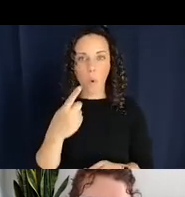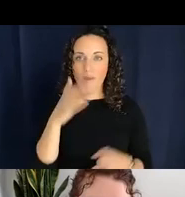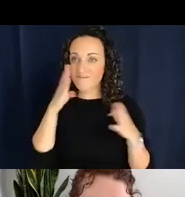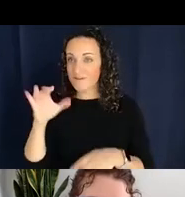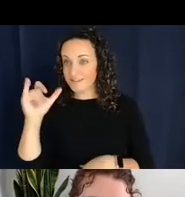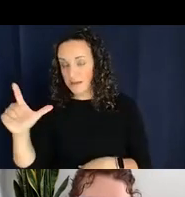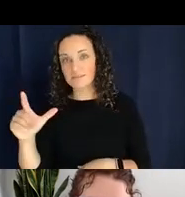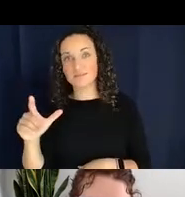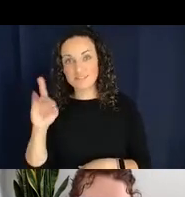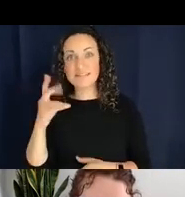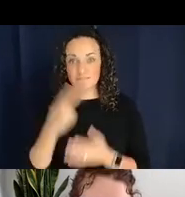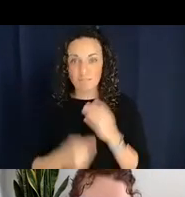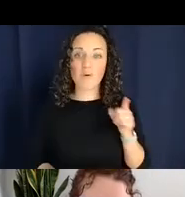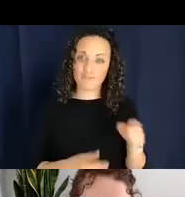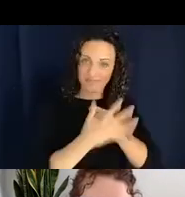same decades.